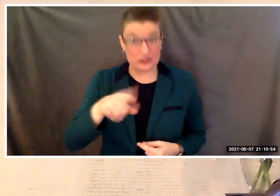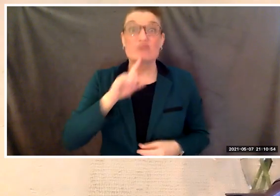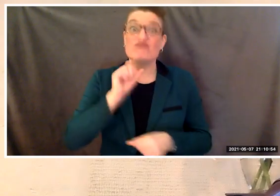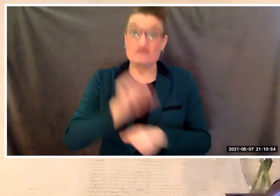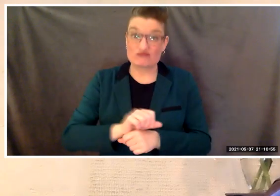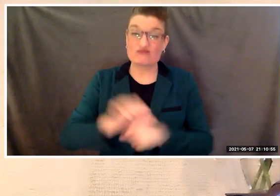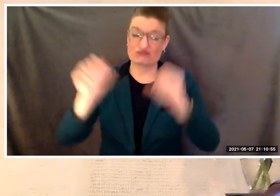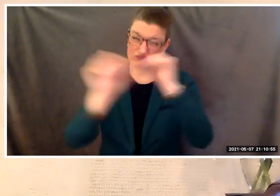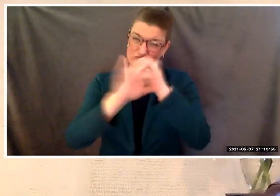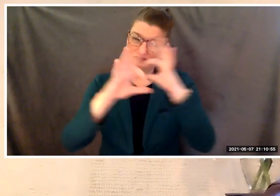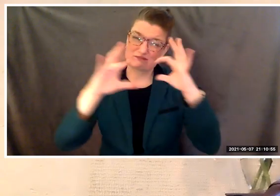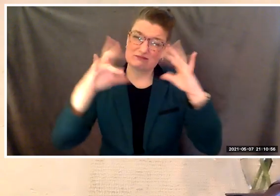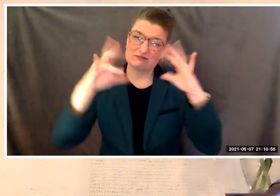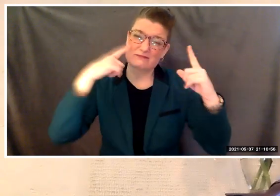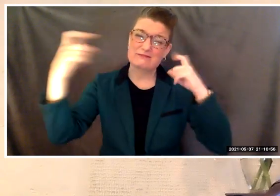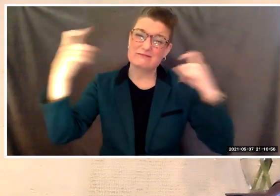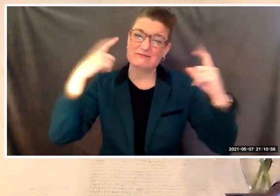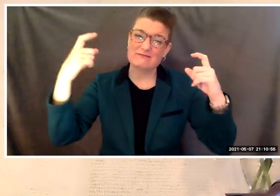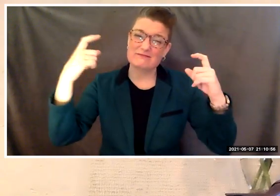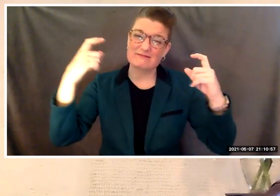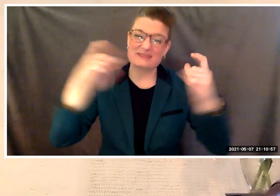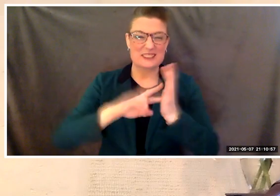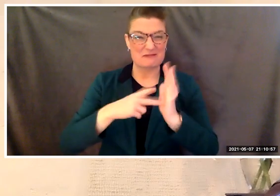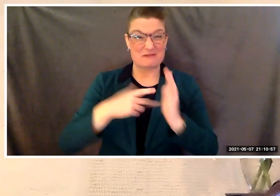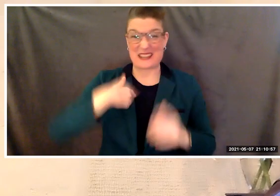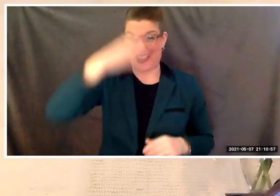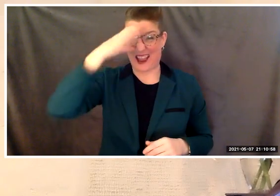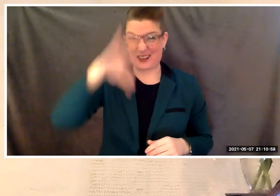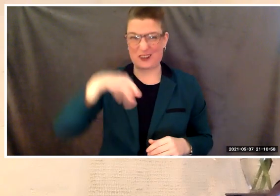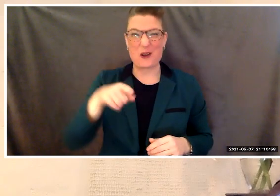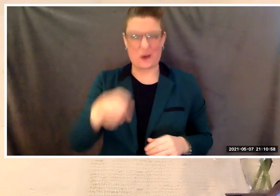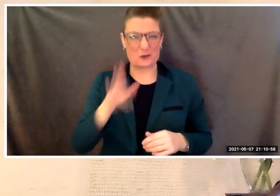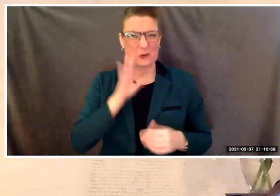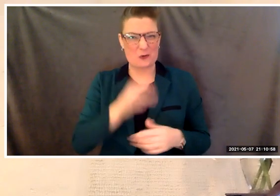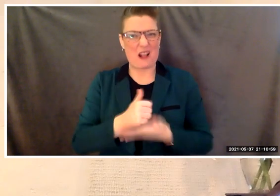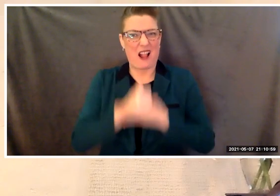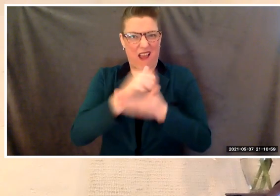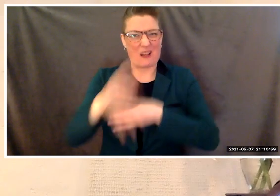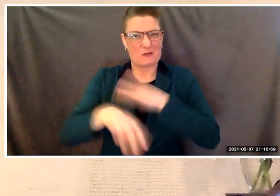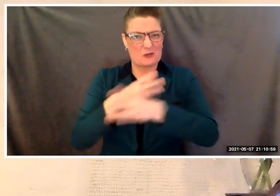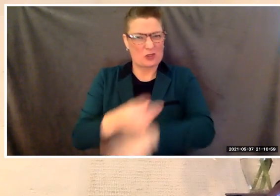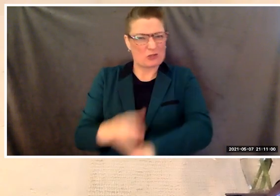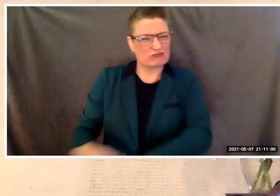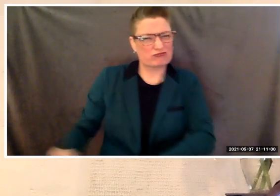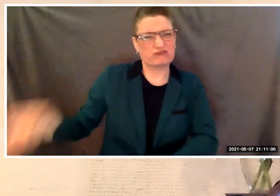I know you will leave this world a far better place than you found it.